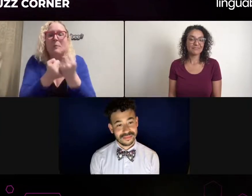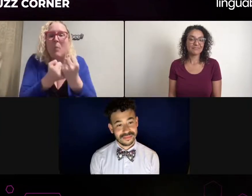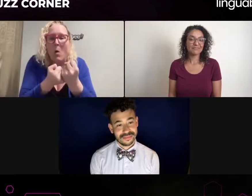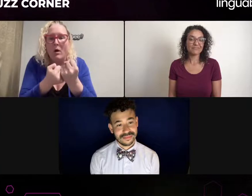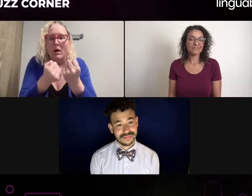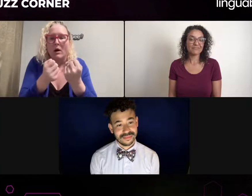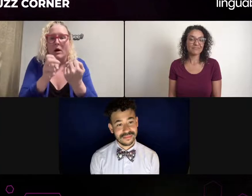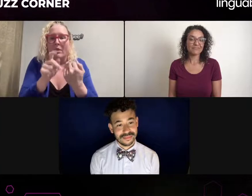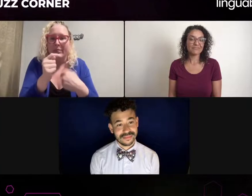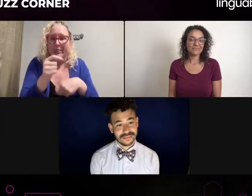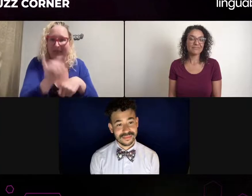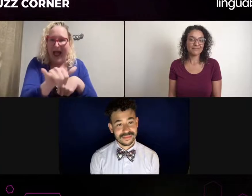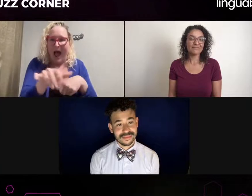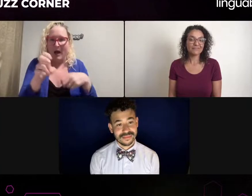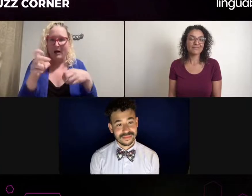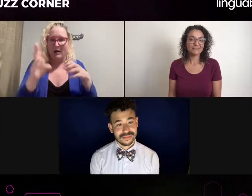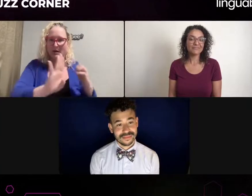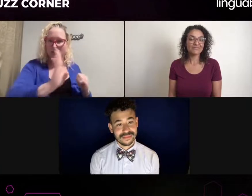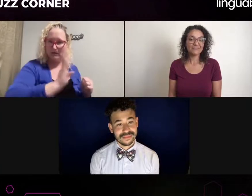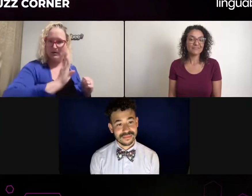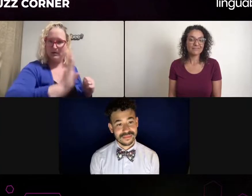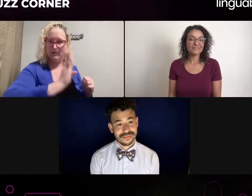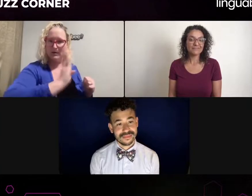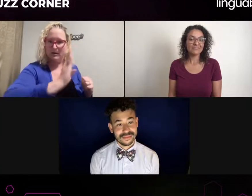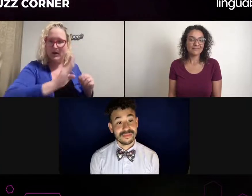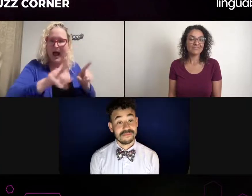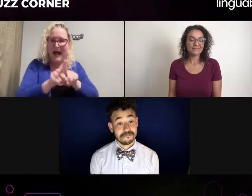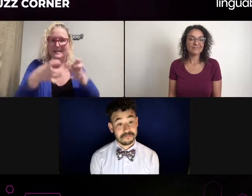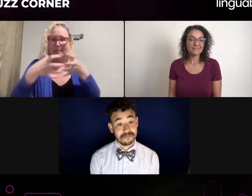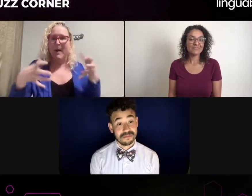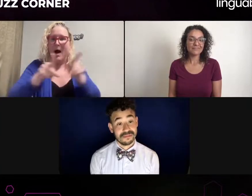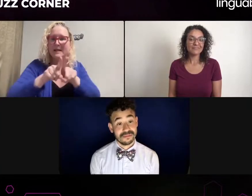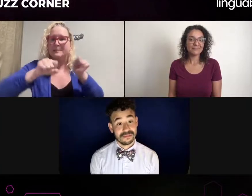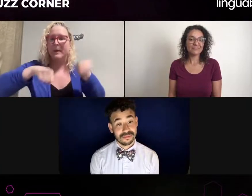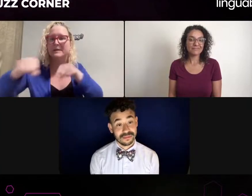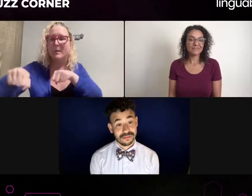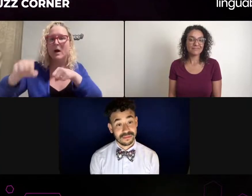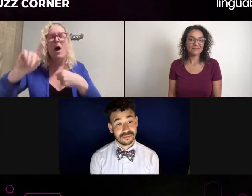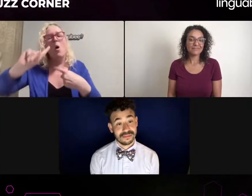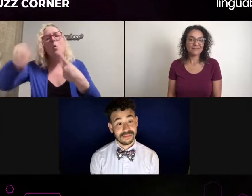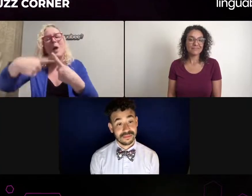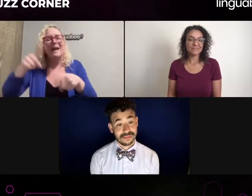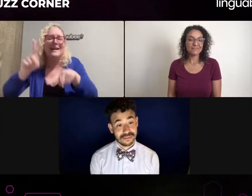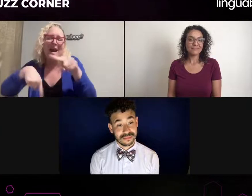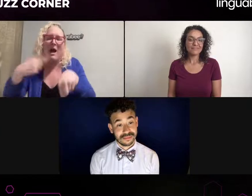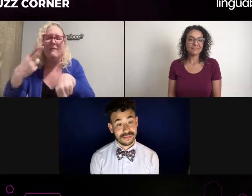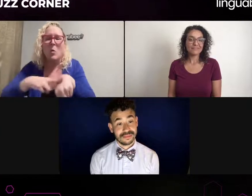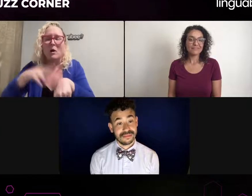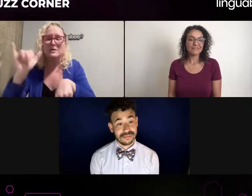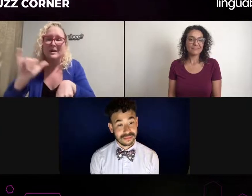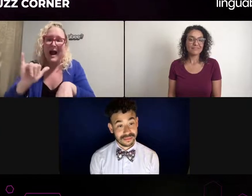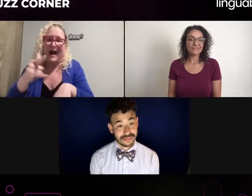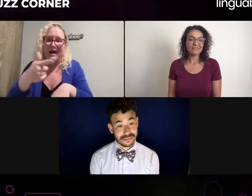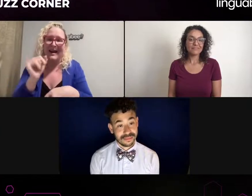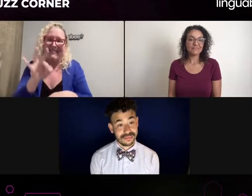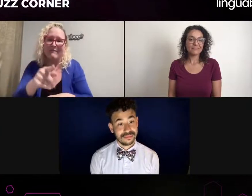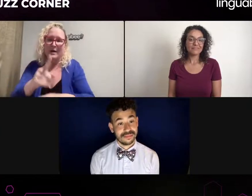If I have advance notice, sometimes I have had an experience and you know, there's some of my deaf peers have told me they've shared